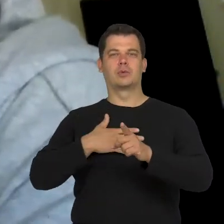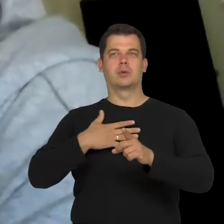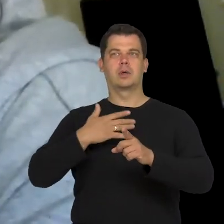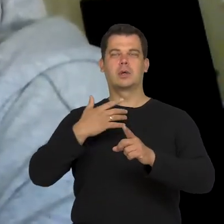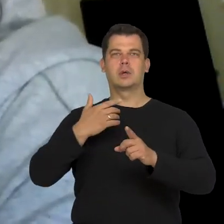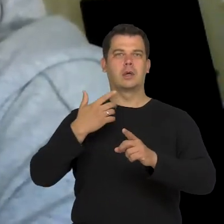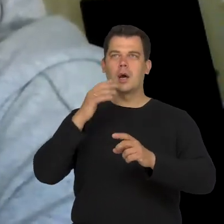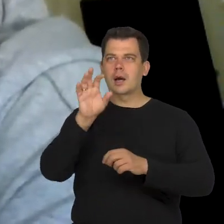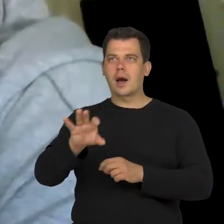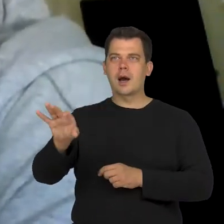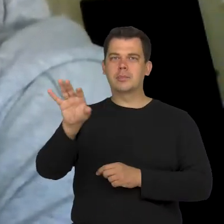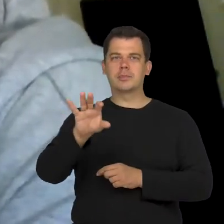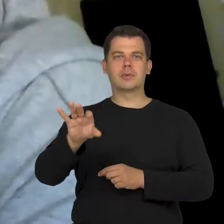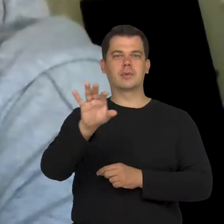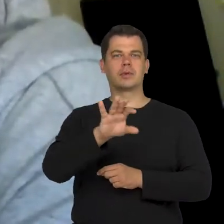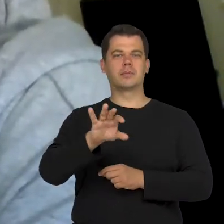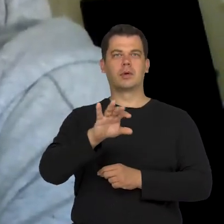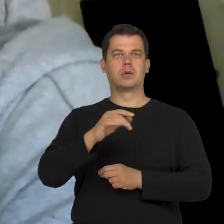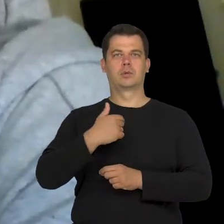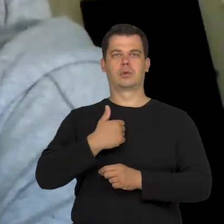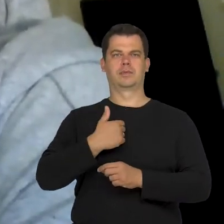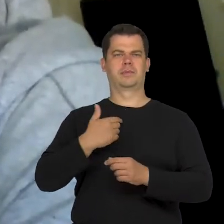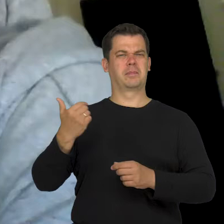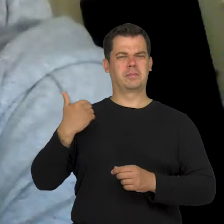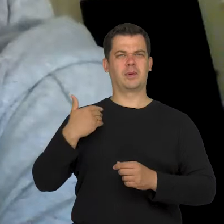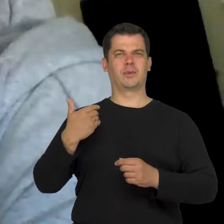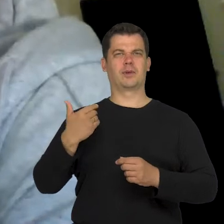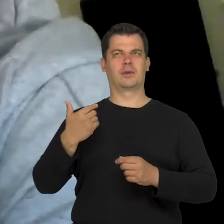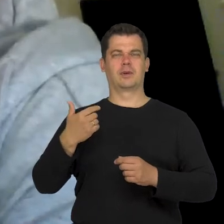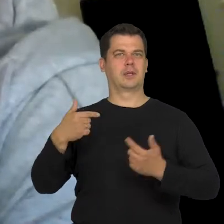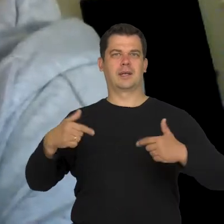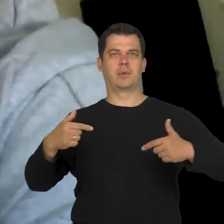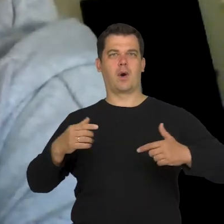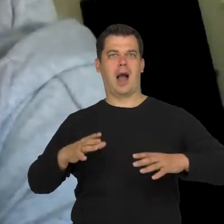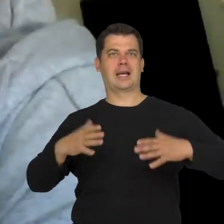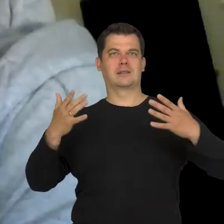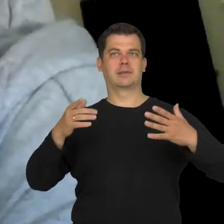the person was not aggressive. They usually smiled.